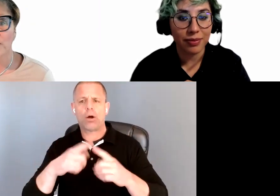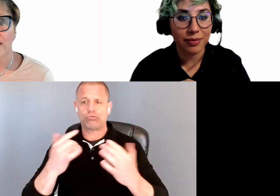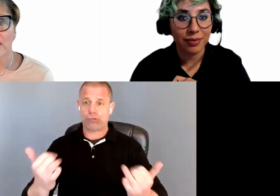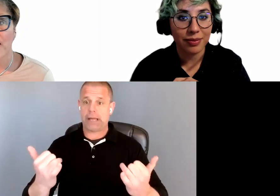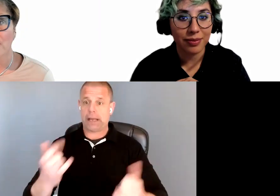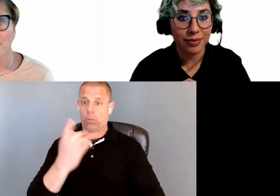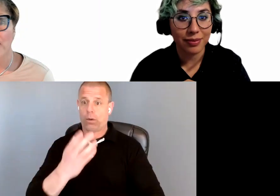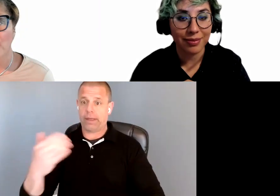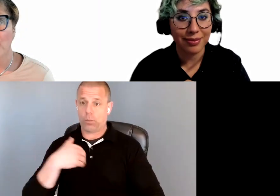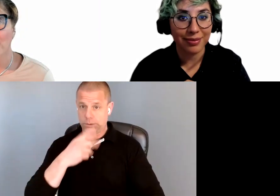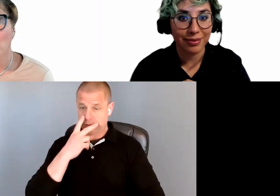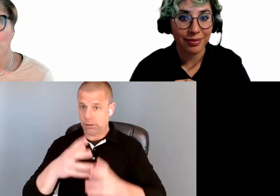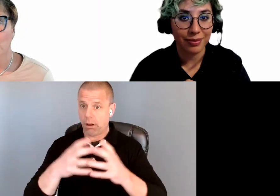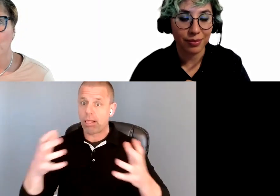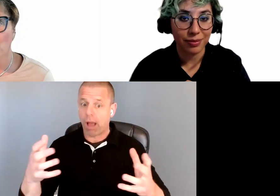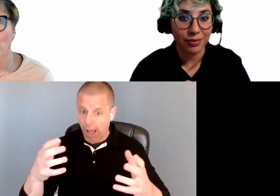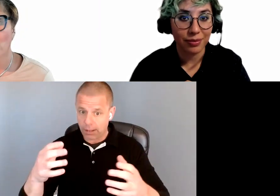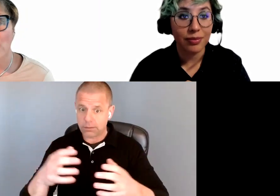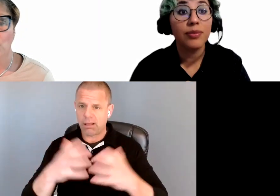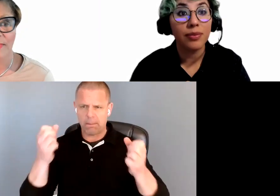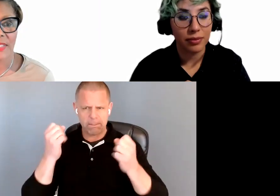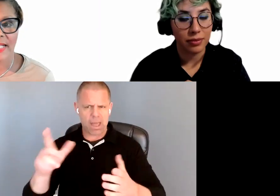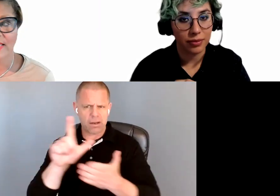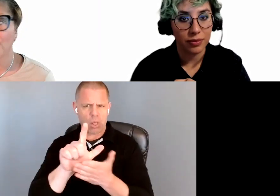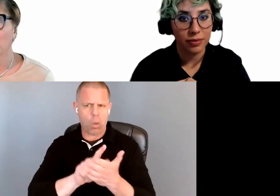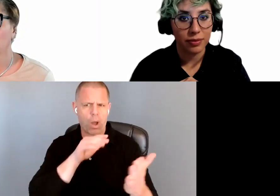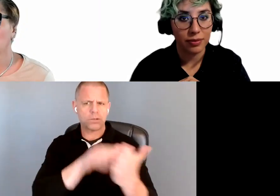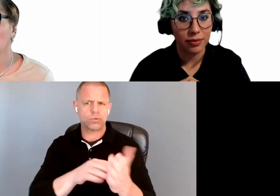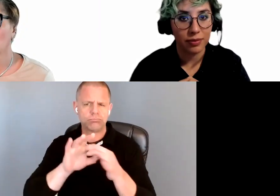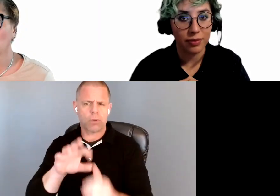are seeing a lot of and a lot of the lawsuits are around websites that make the decision to